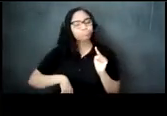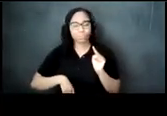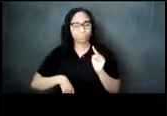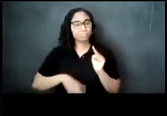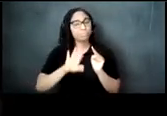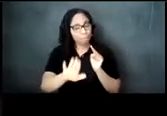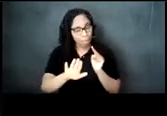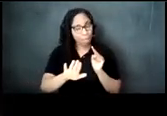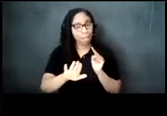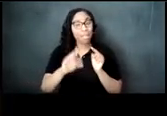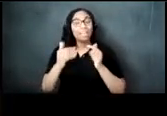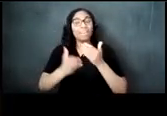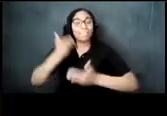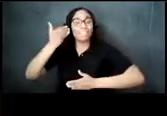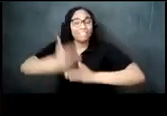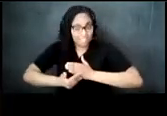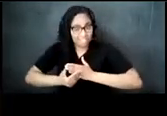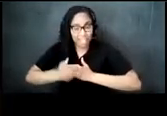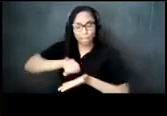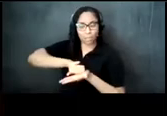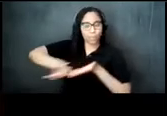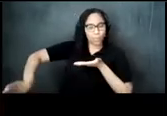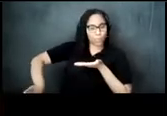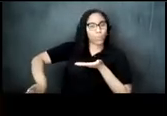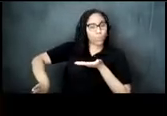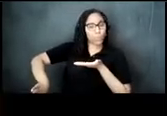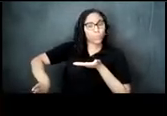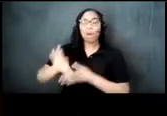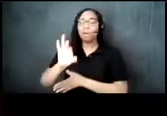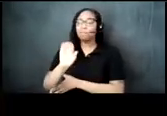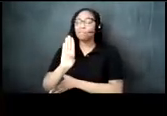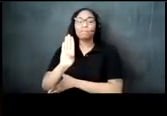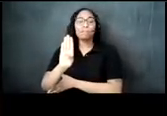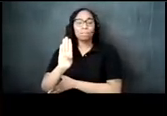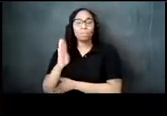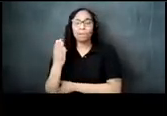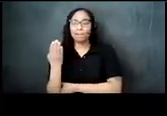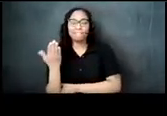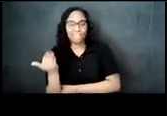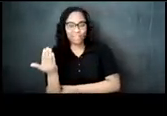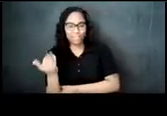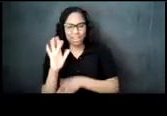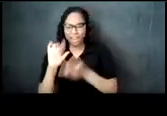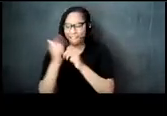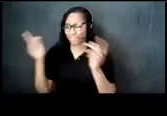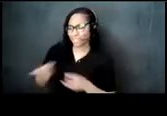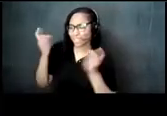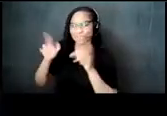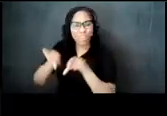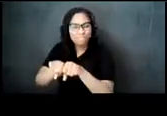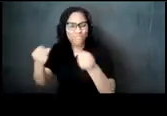the next day february 15th and celebrated with broken teacups and saucers and leftovers